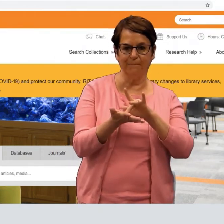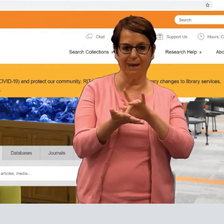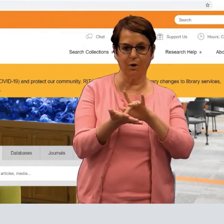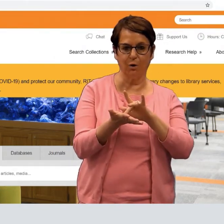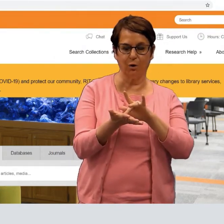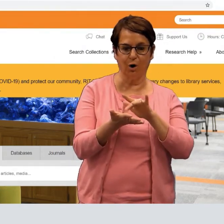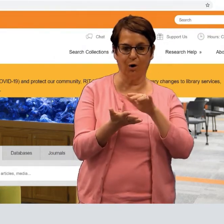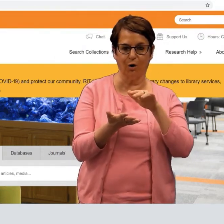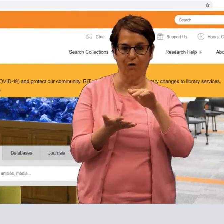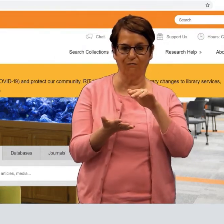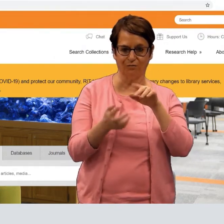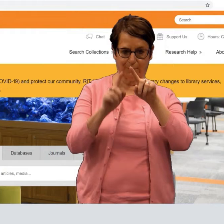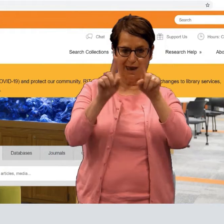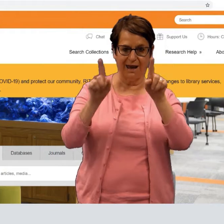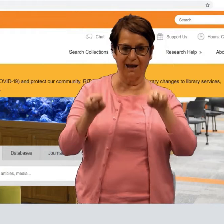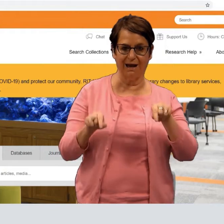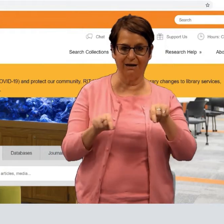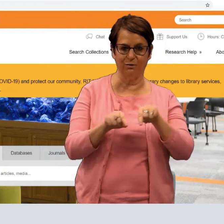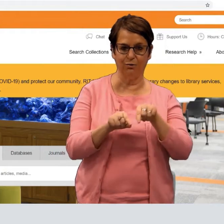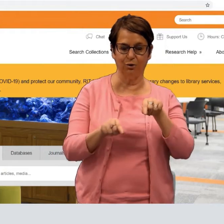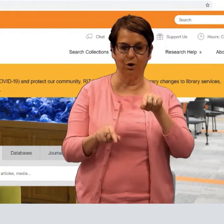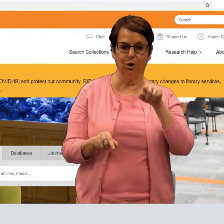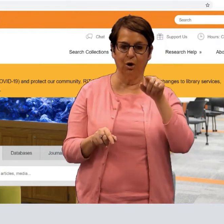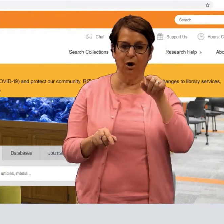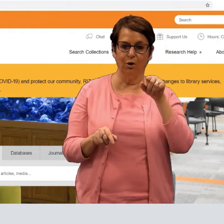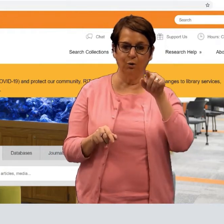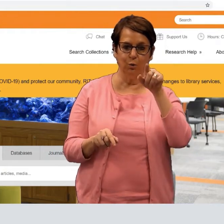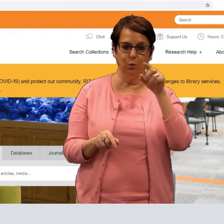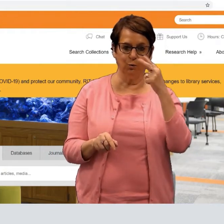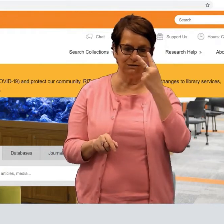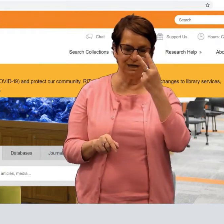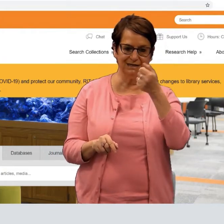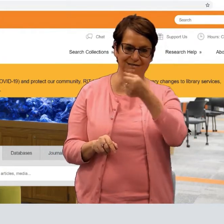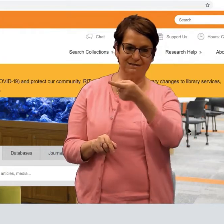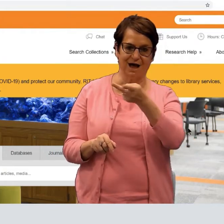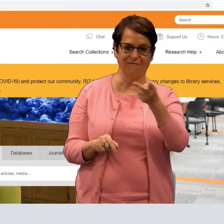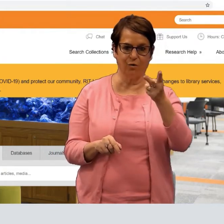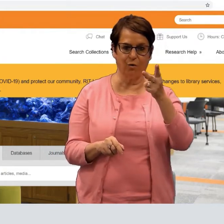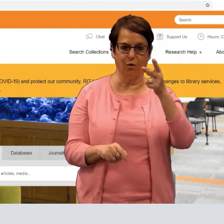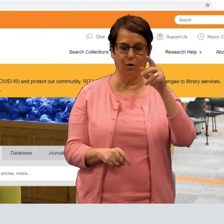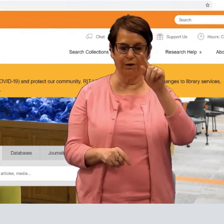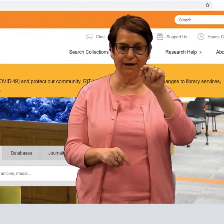And in the middle of the page, you'll see several tabs.